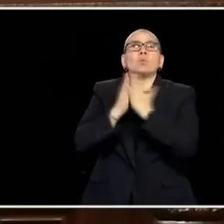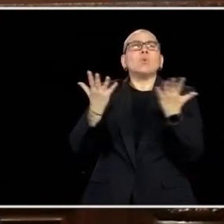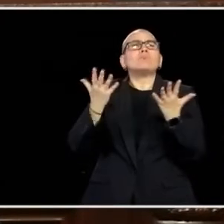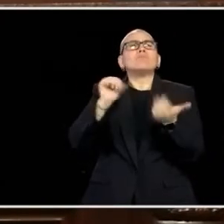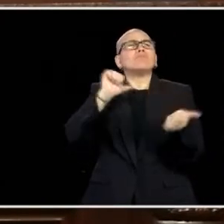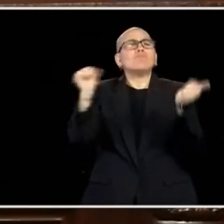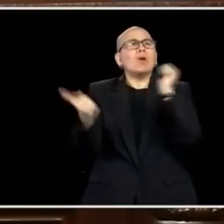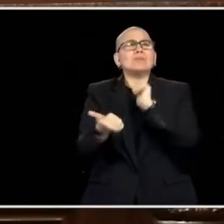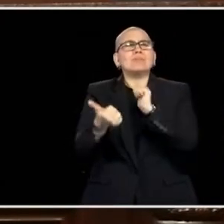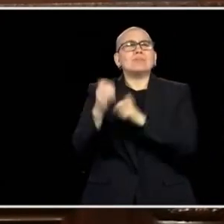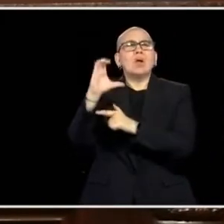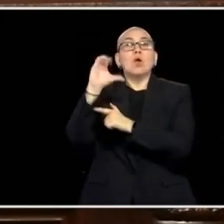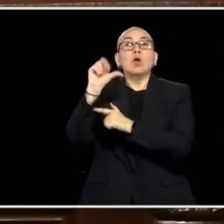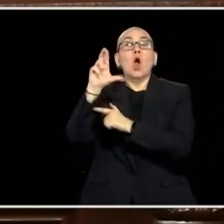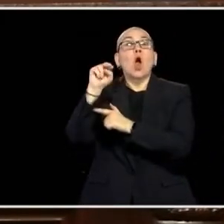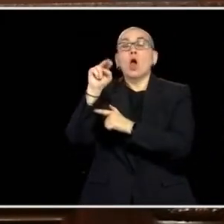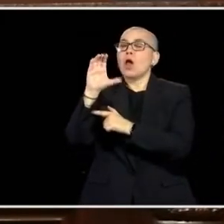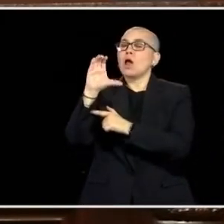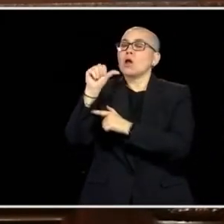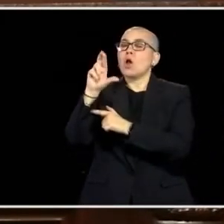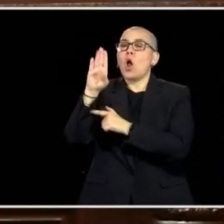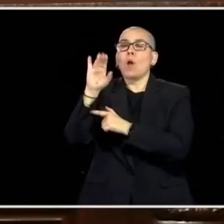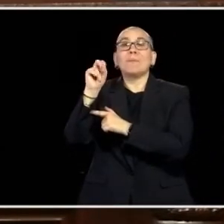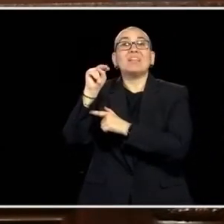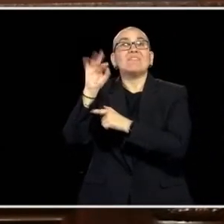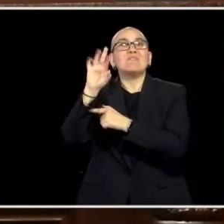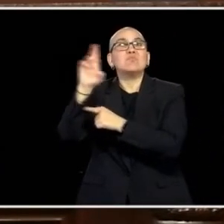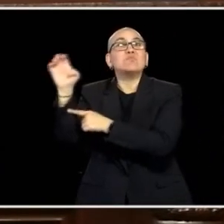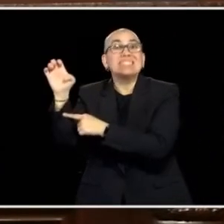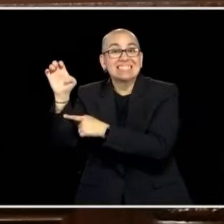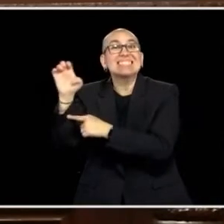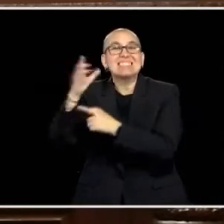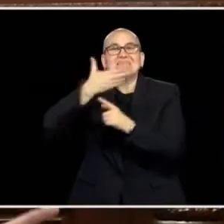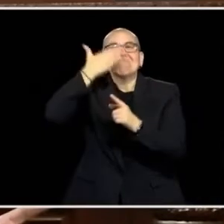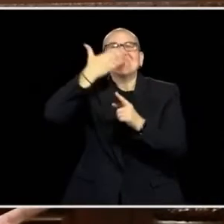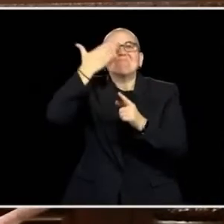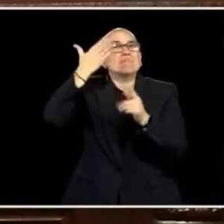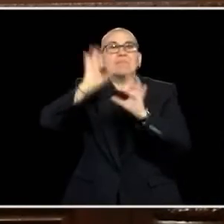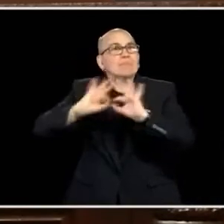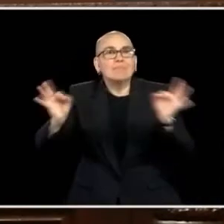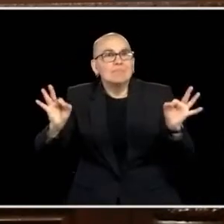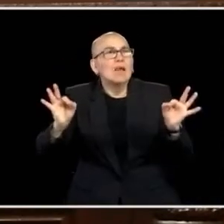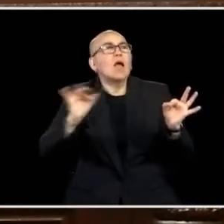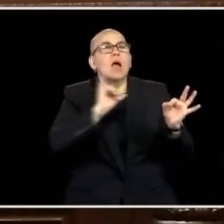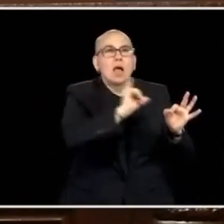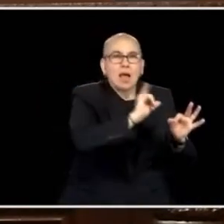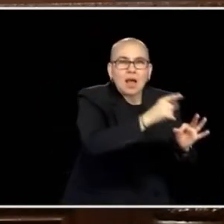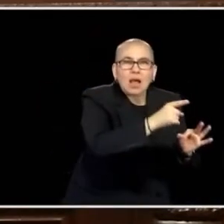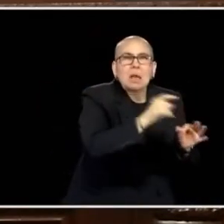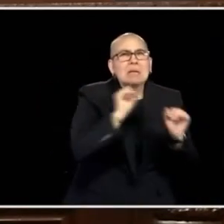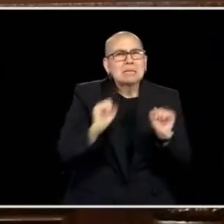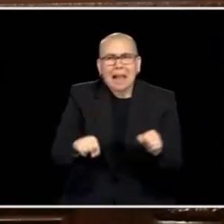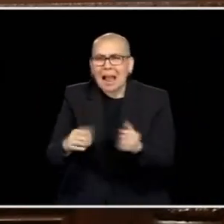IN NEW SUSTAINABLE MANNERS SO THINK ABOUT THIS, WE ARE BLESSED WITH INCREDIBLE NATURAL RESOURCES, CERTAINLY WITH OUR PEOPLE BUT CERTAINLY